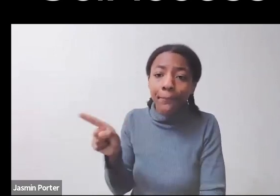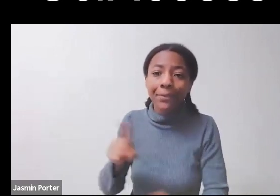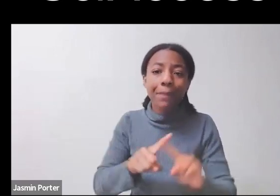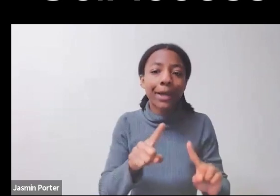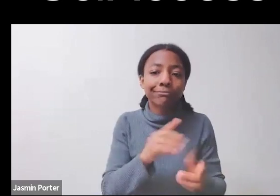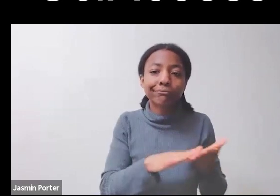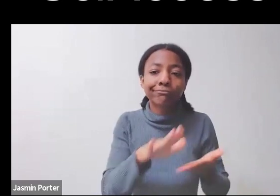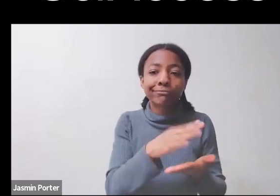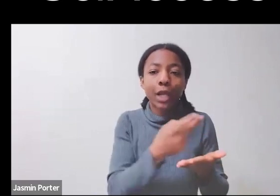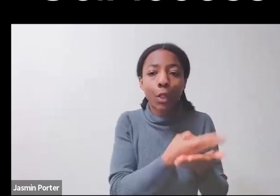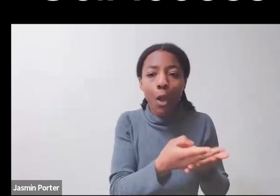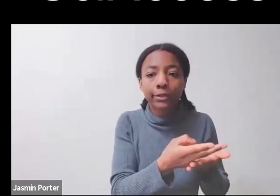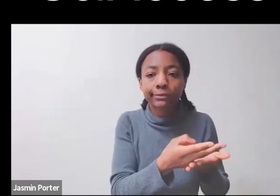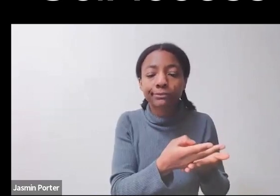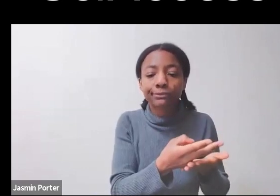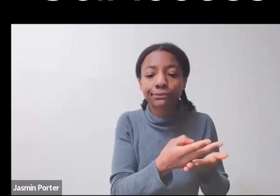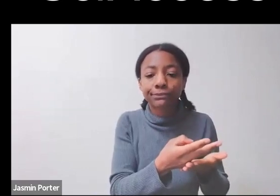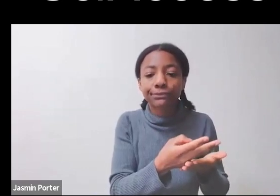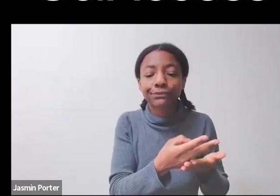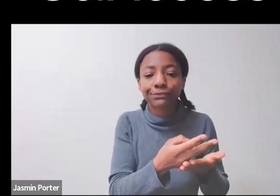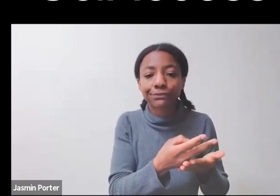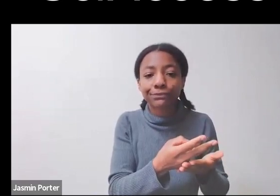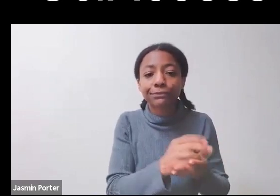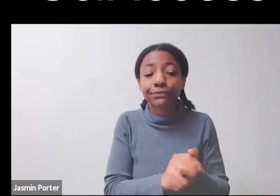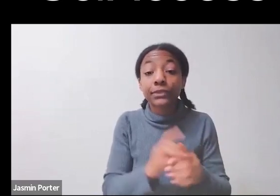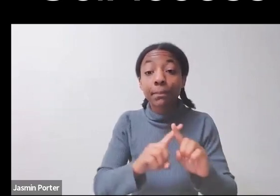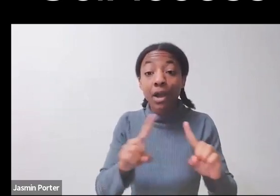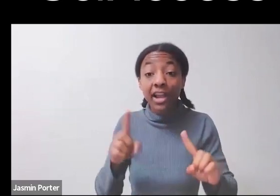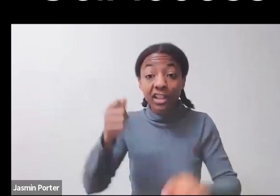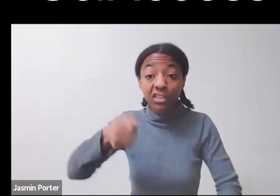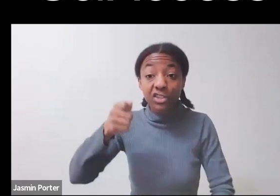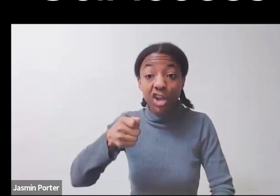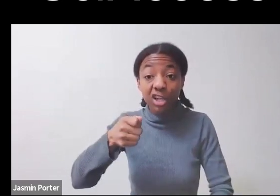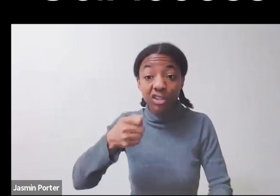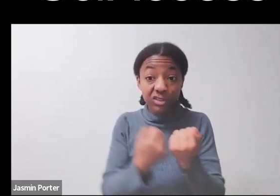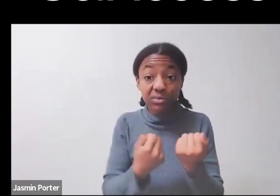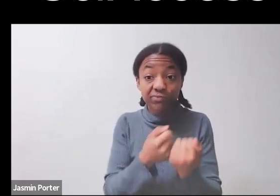with them, there was still a lot of tension and negotiation still happening.